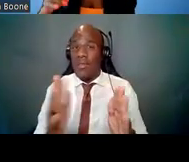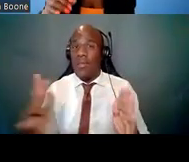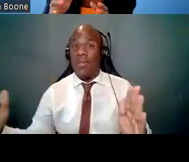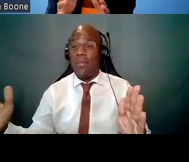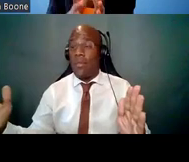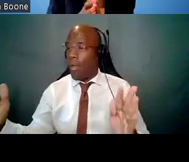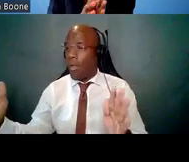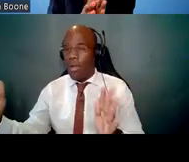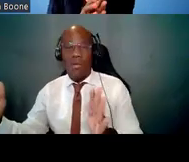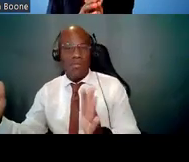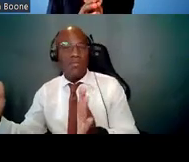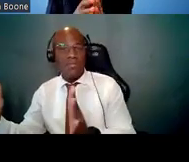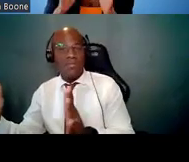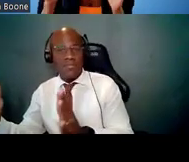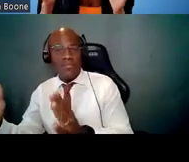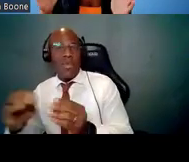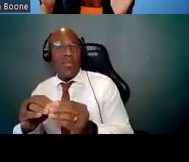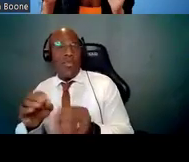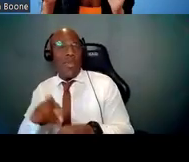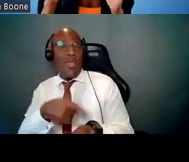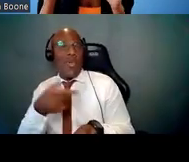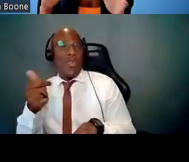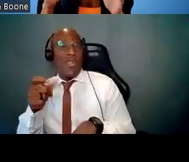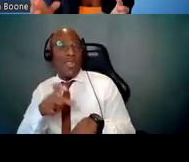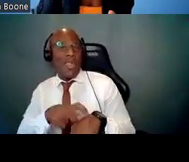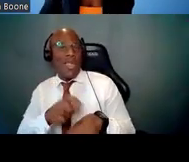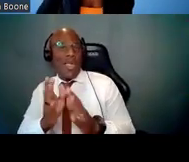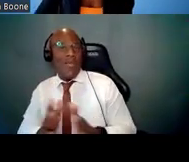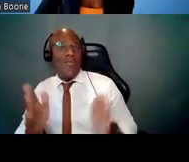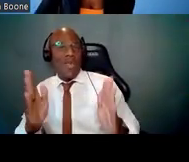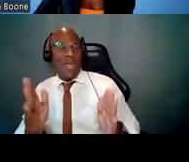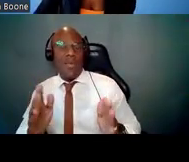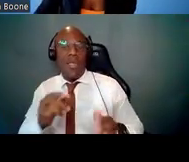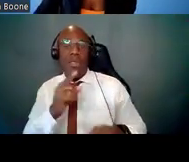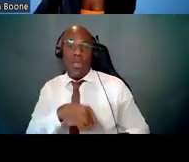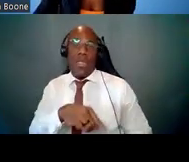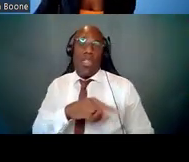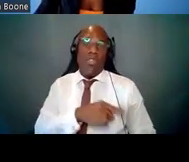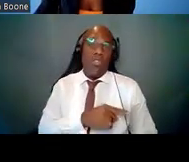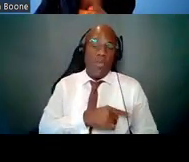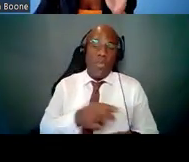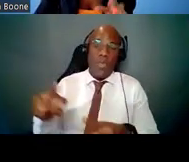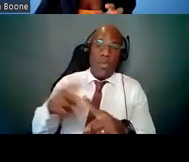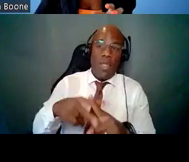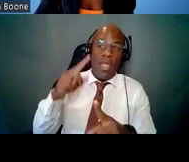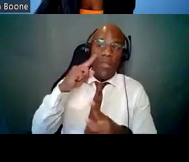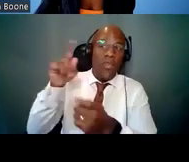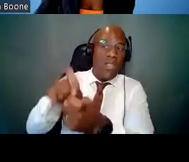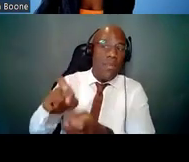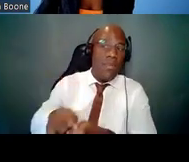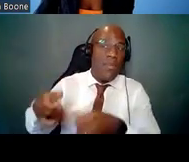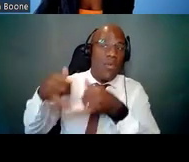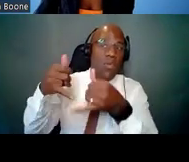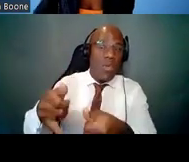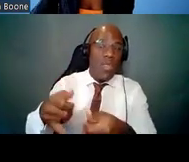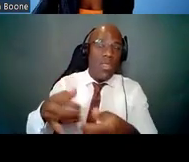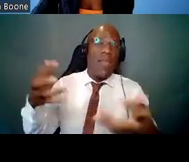when they're eligible to apply for specific awards from NIH that are targeting early career investigators.